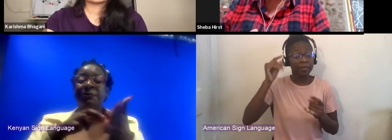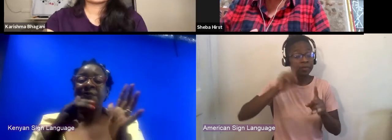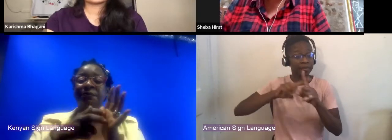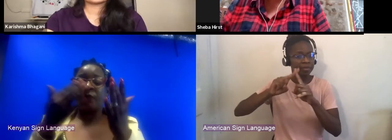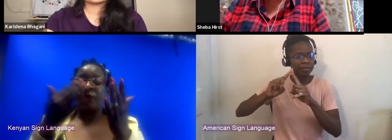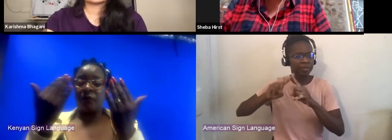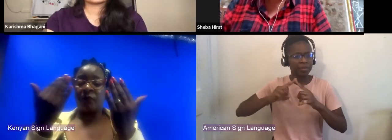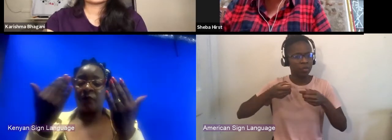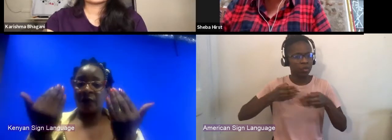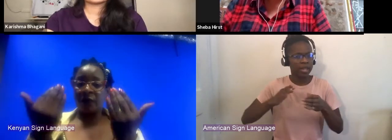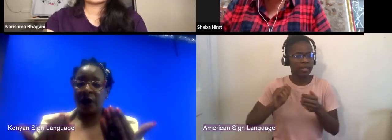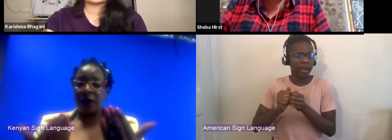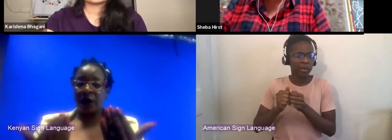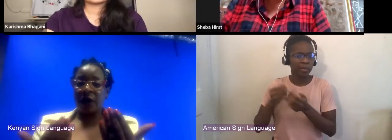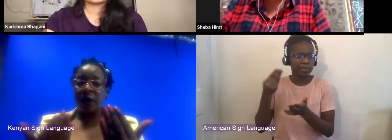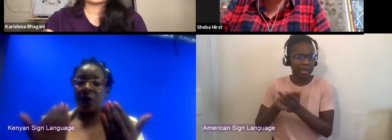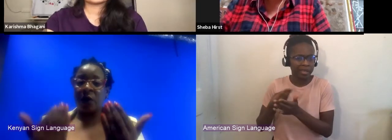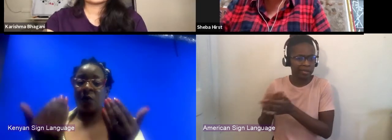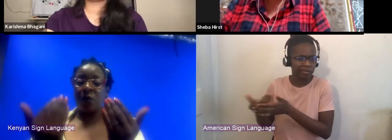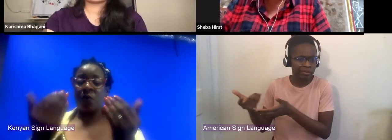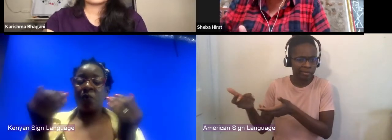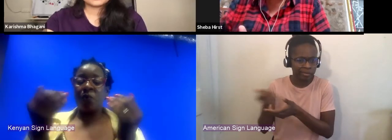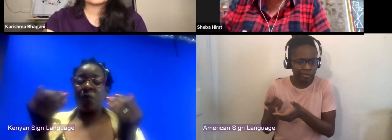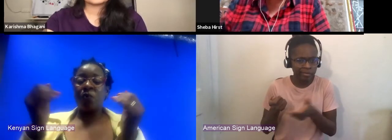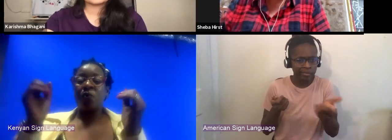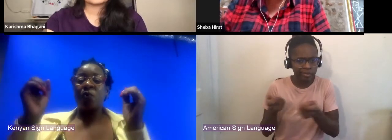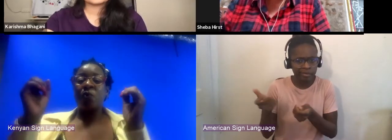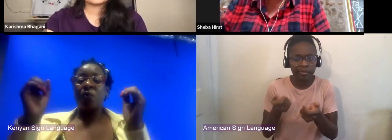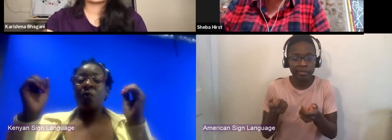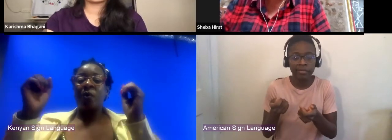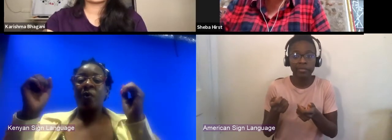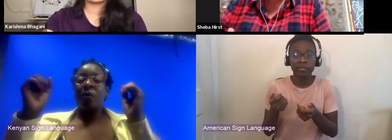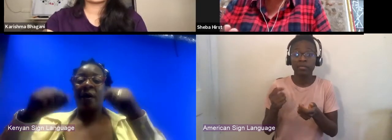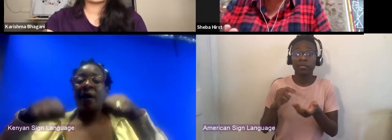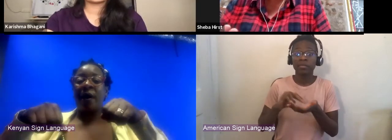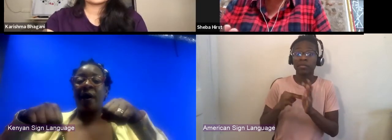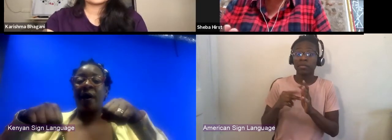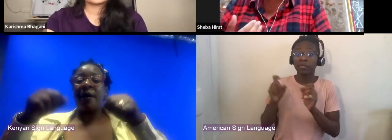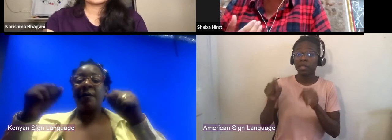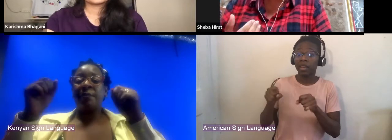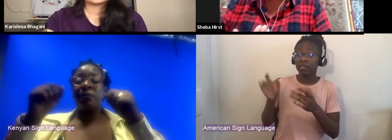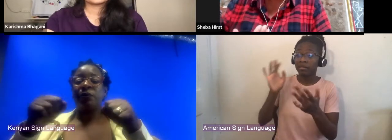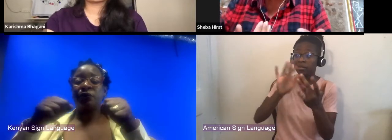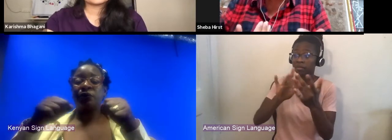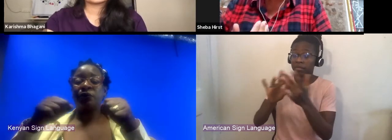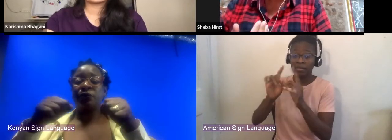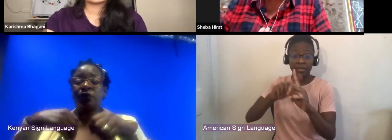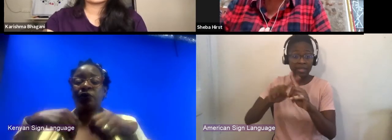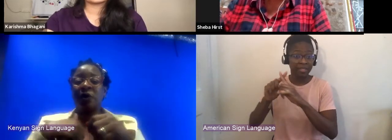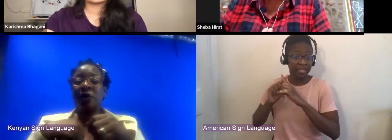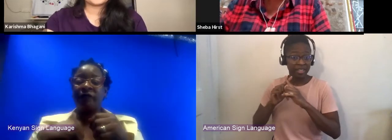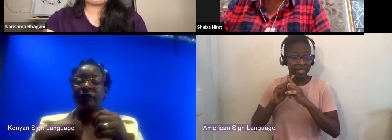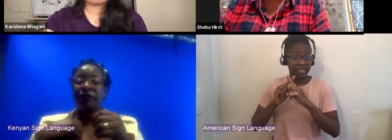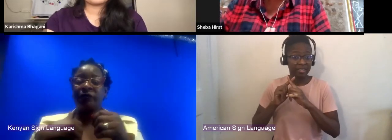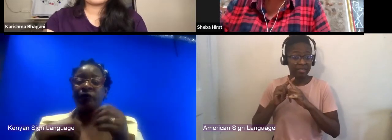to commercial partners who are very interested in accessing that much larger potential audience.